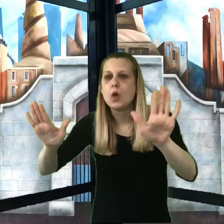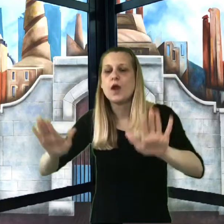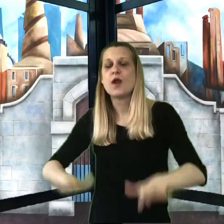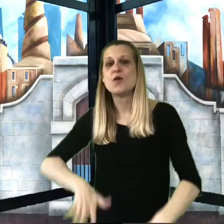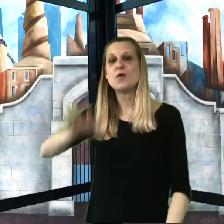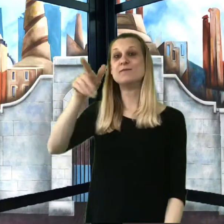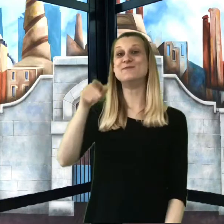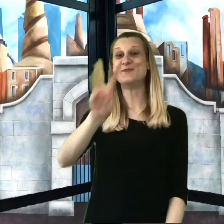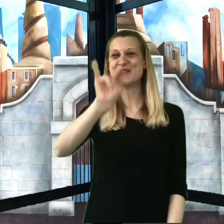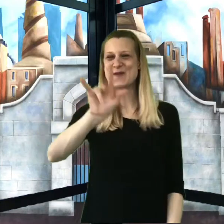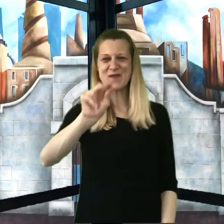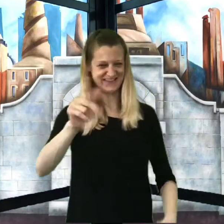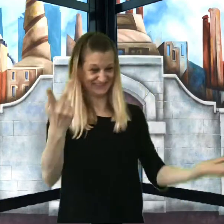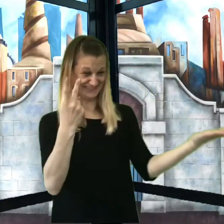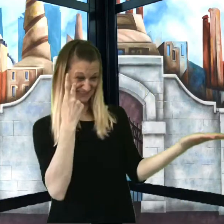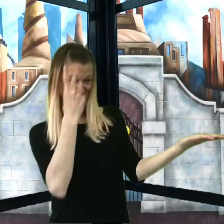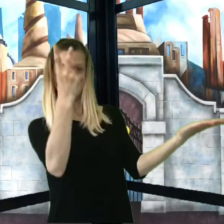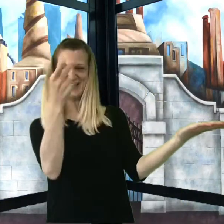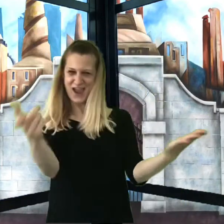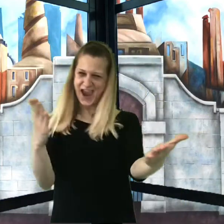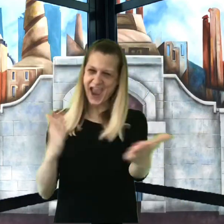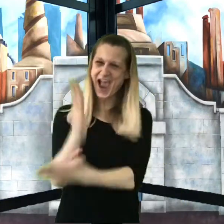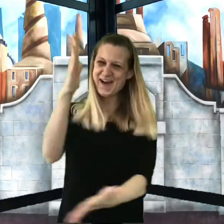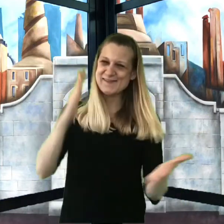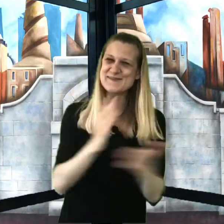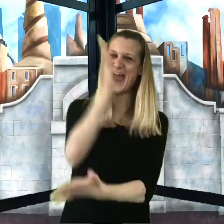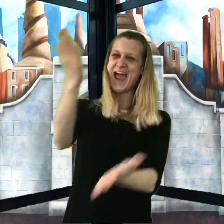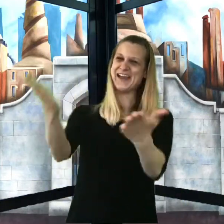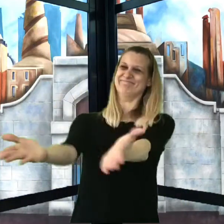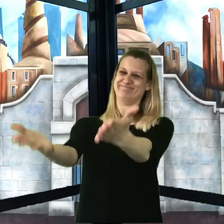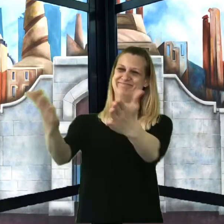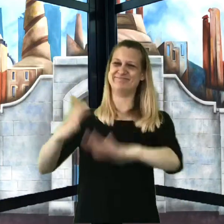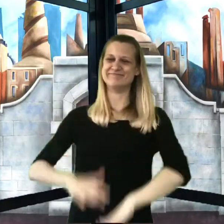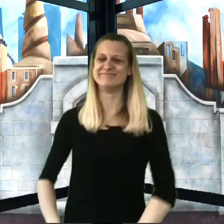"He’s very much all right," said Mr. Wonka.